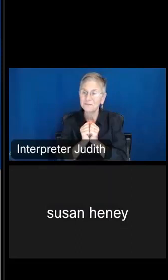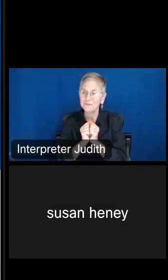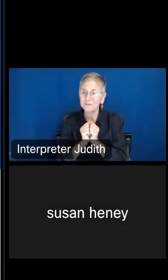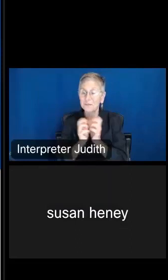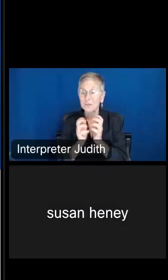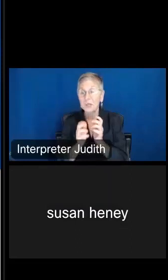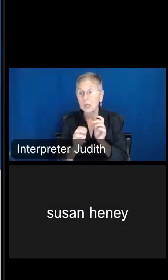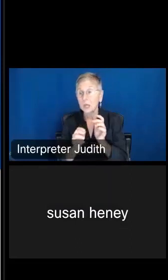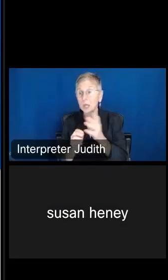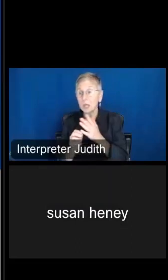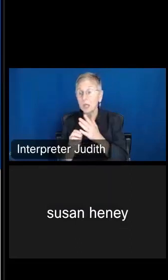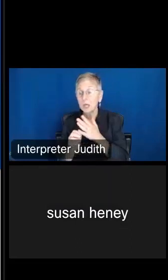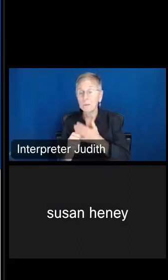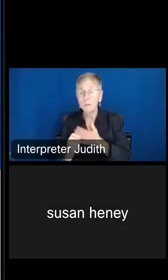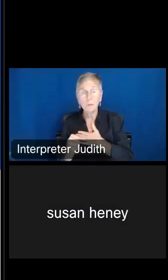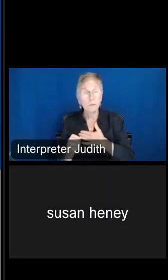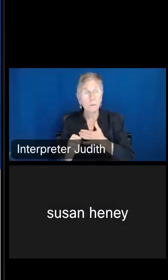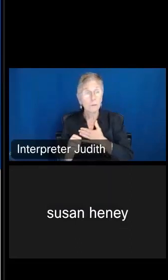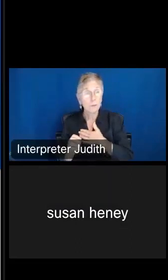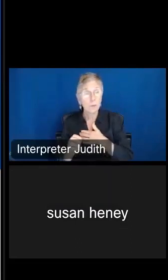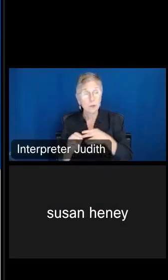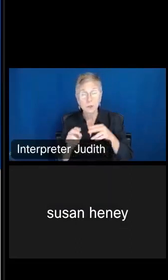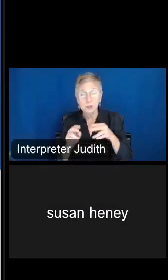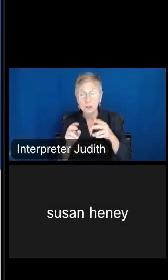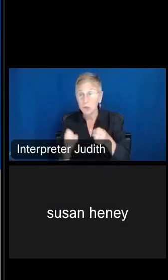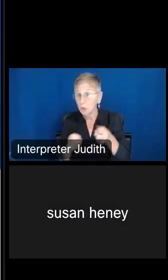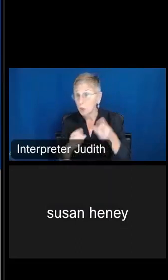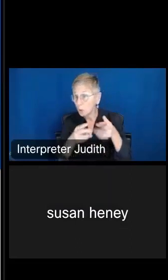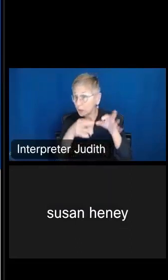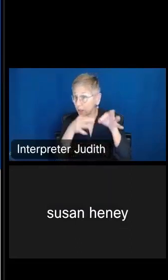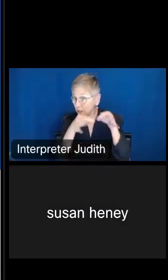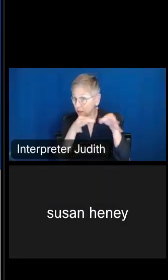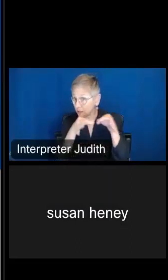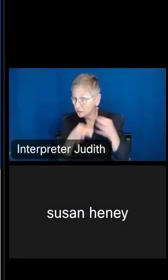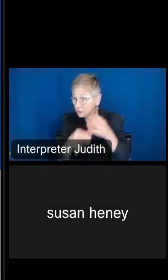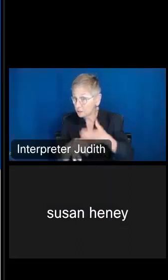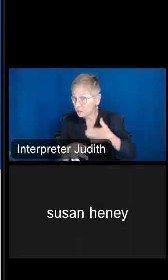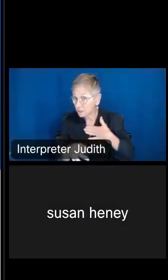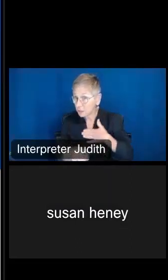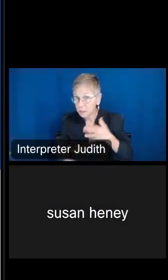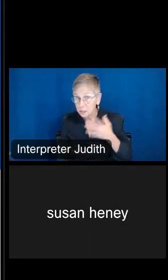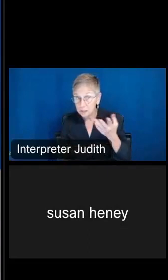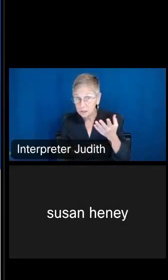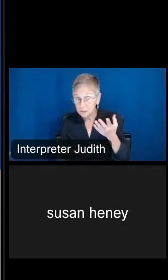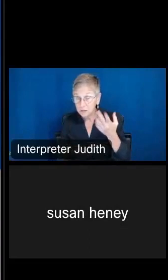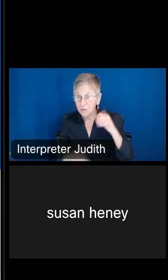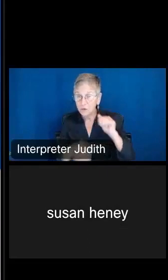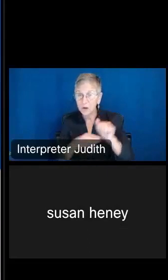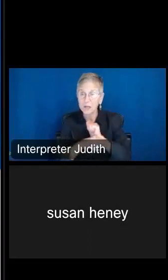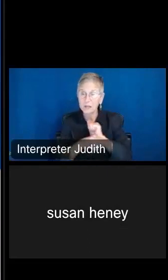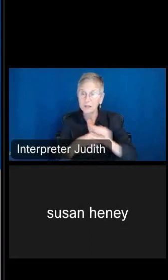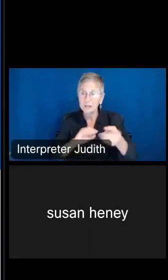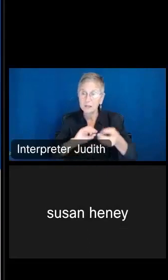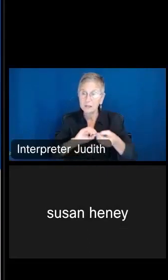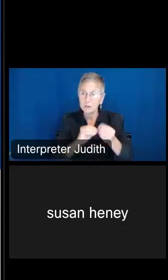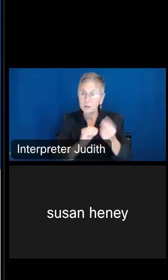can load the instructions for us there for exercise number three. We're going to be looking